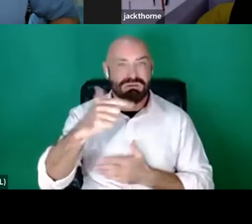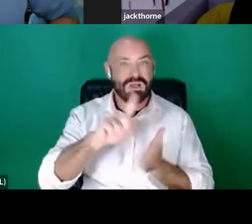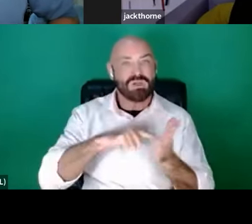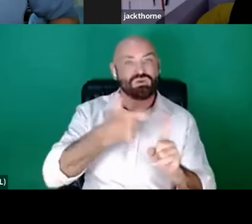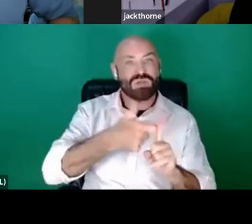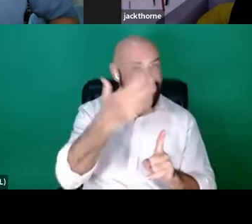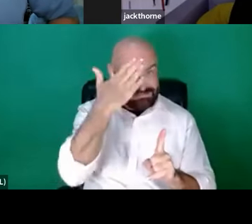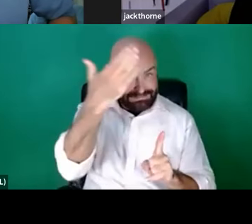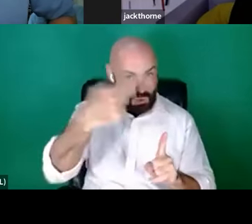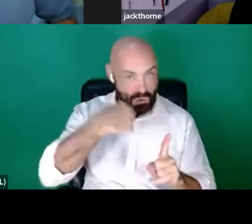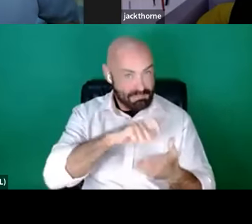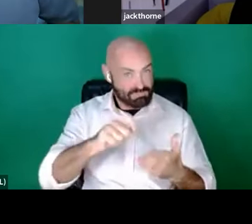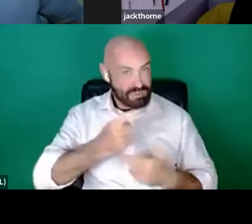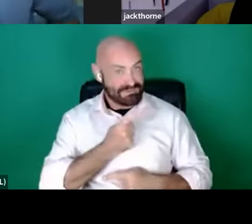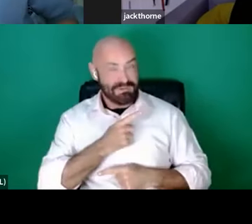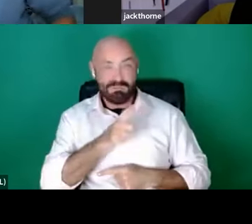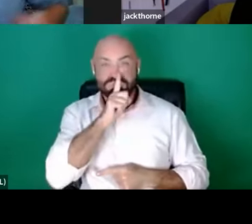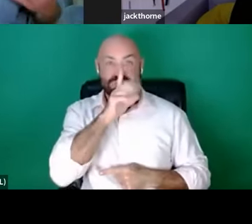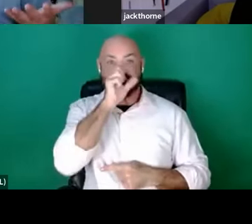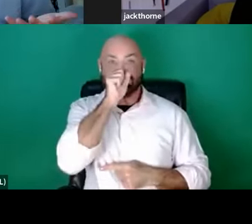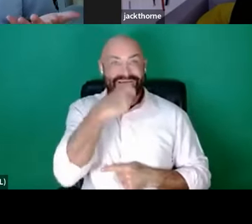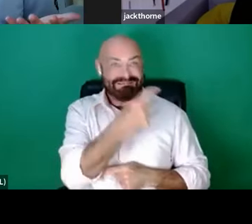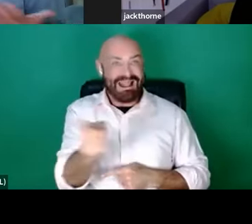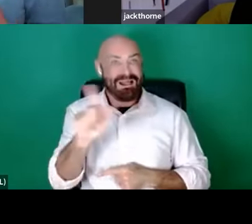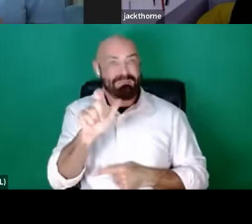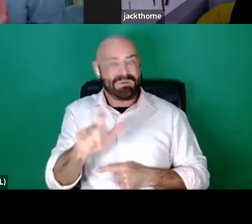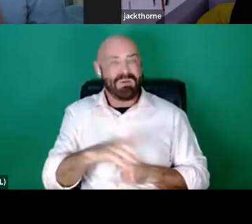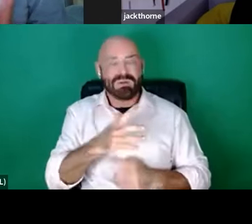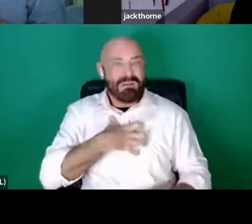long time because I didn't tell anyone because I was terrified and I was like, "I'm gonna